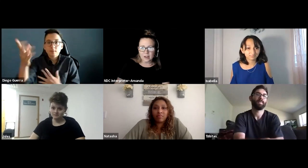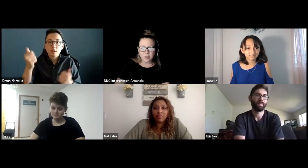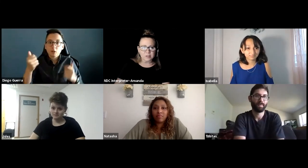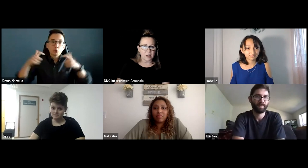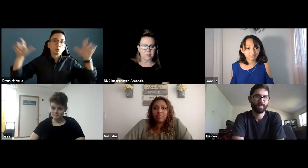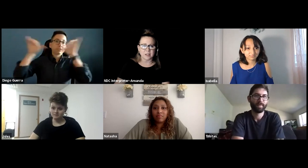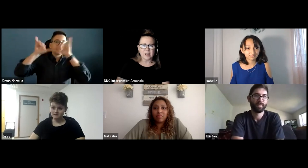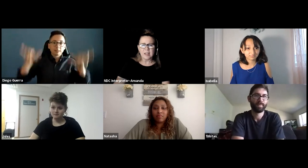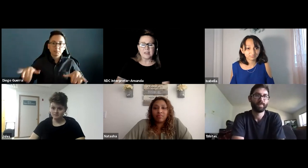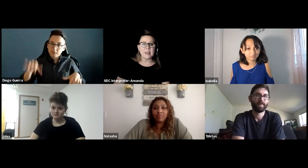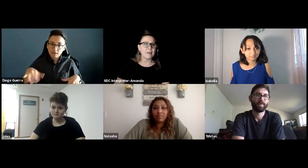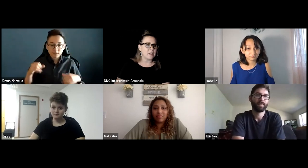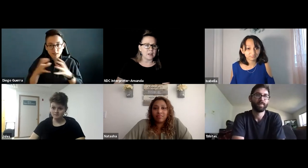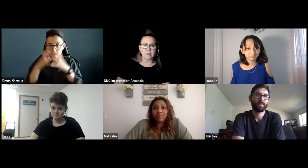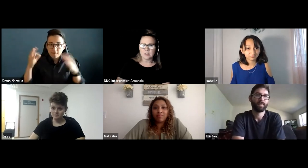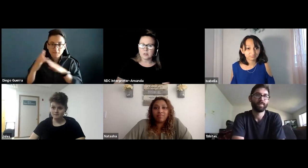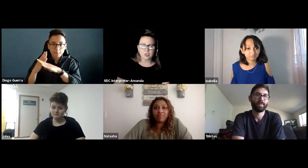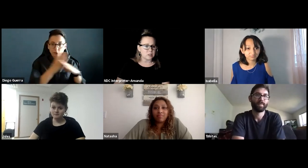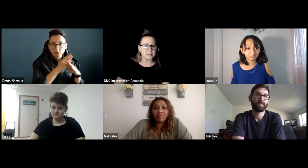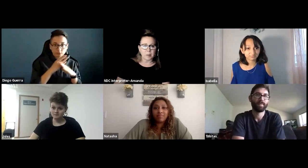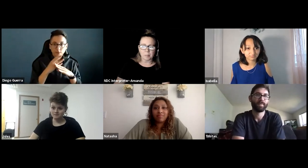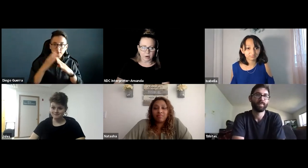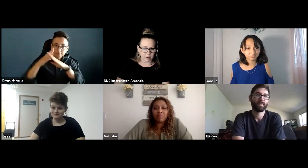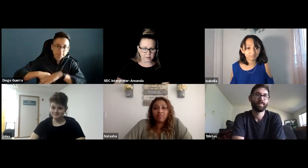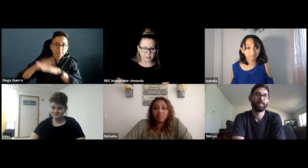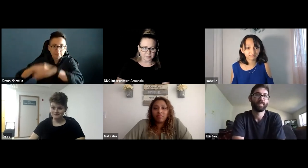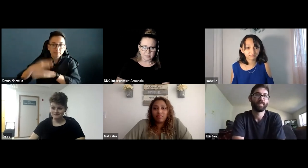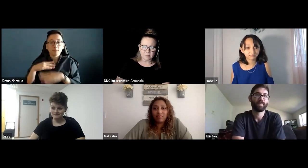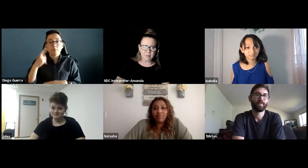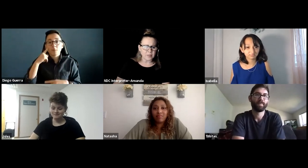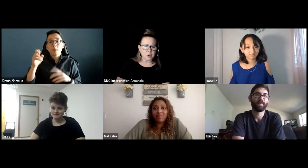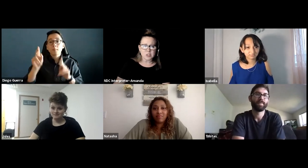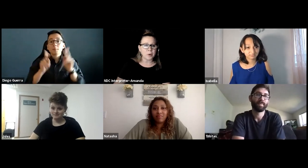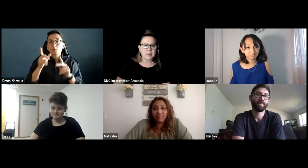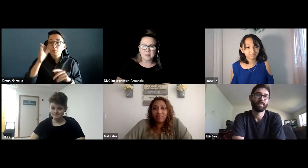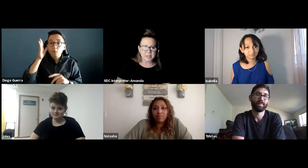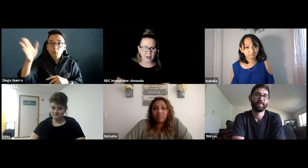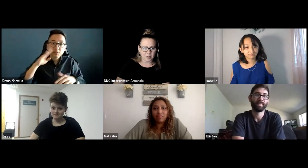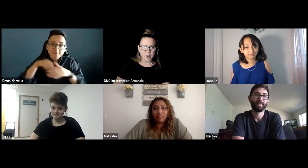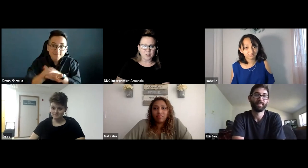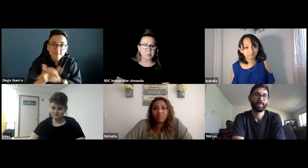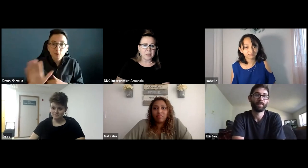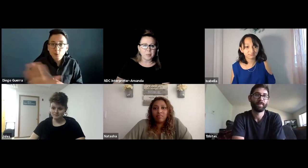for yourself and navigating huge systemic barriers that you're just breaking them down for the people